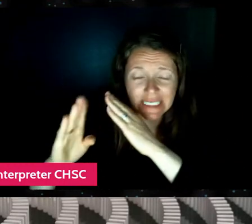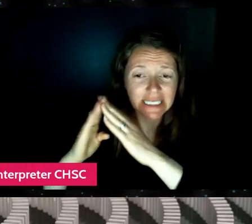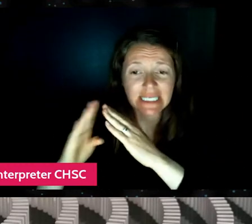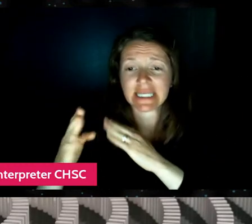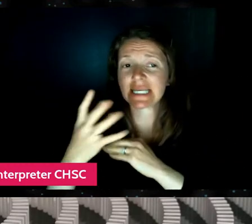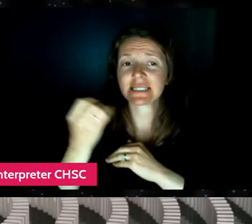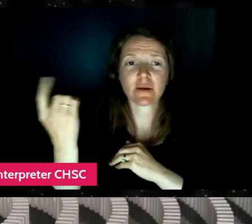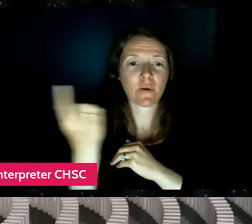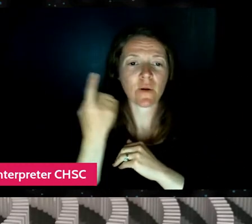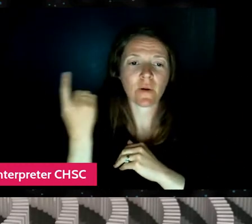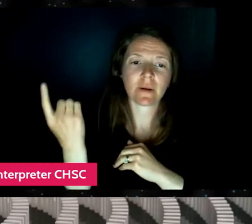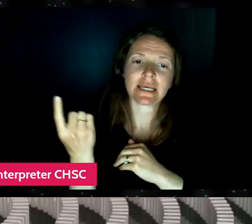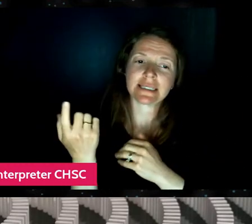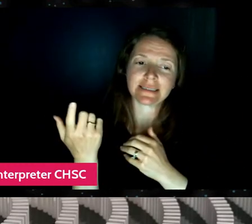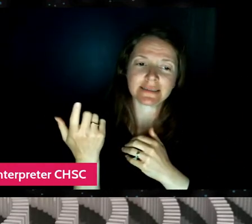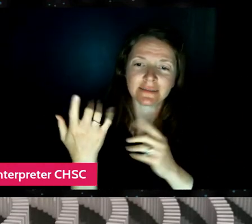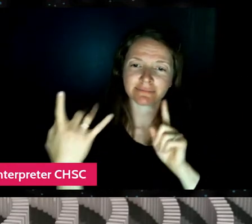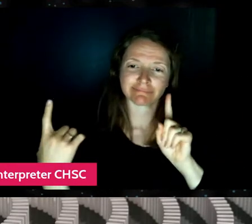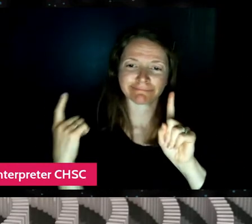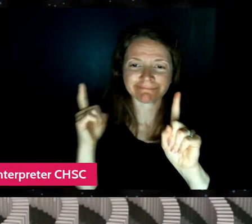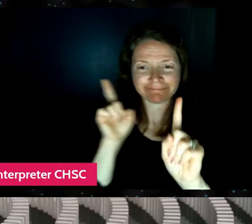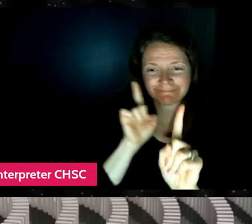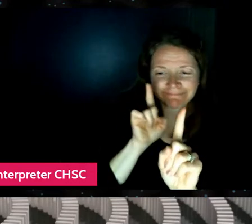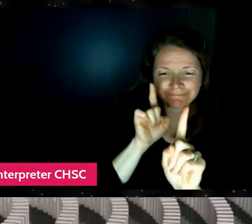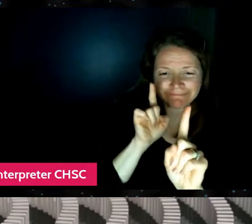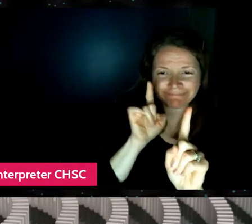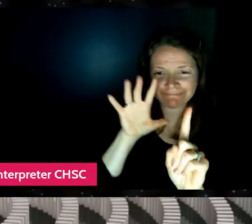you know, kind of behind her, by her side.